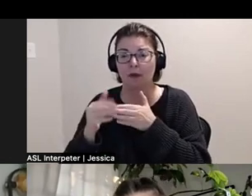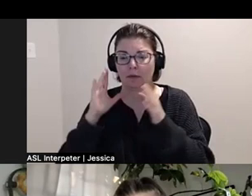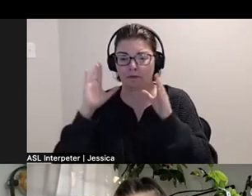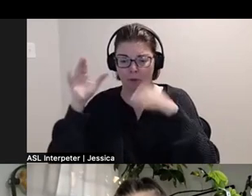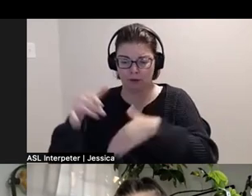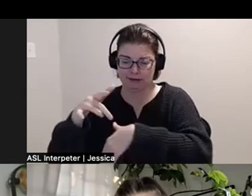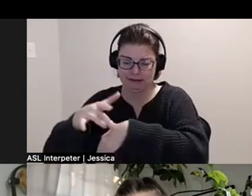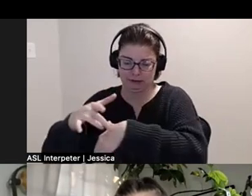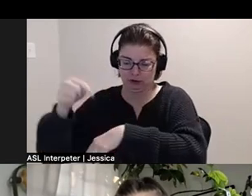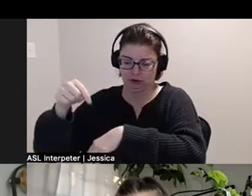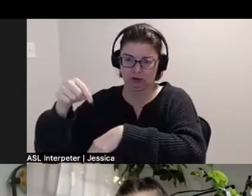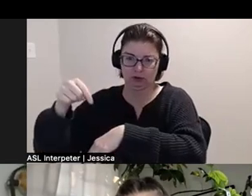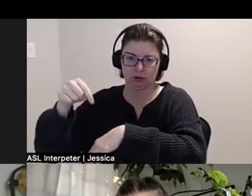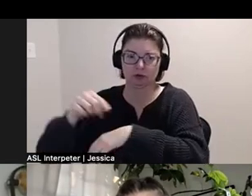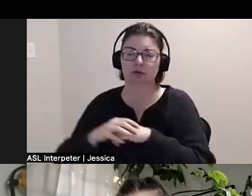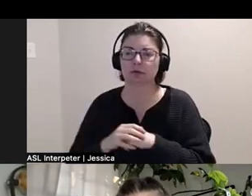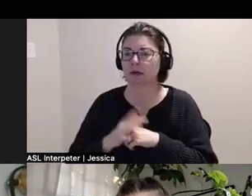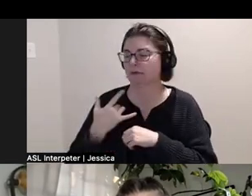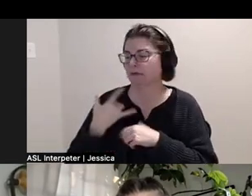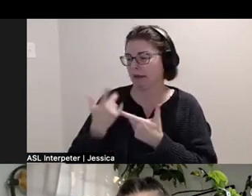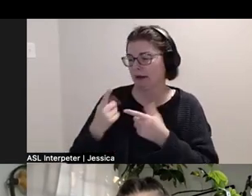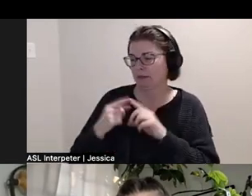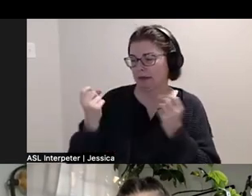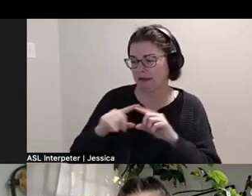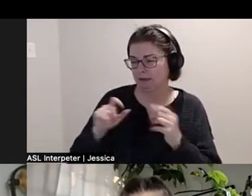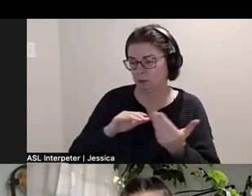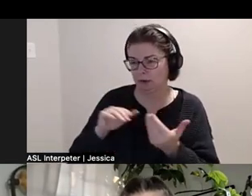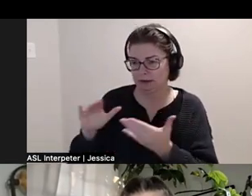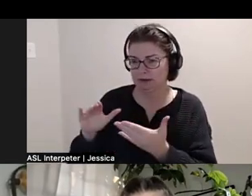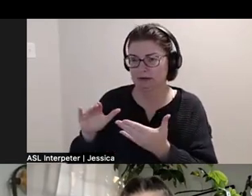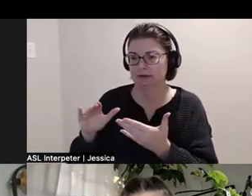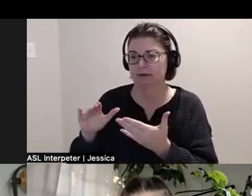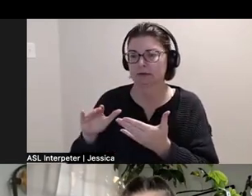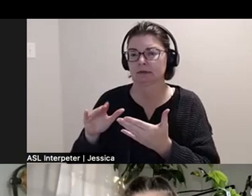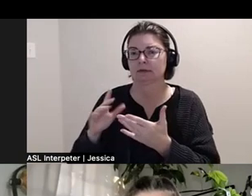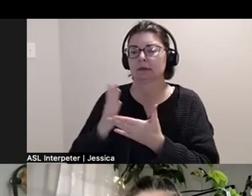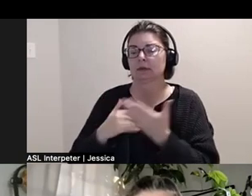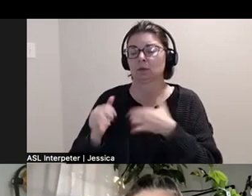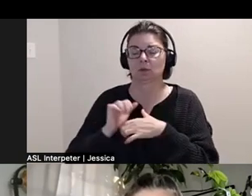And, but I feel like that's happening in a lot of ways. Like some, some works call for different things I feel like